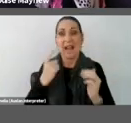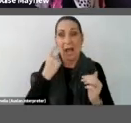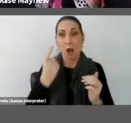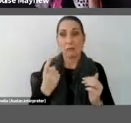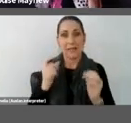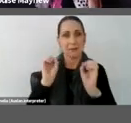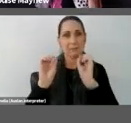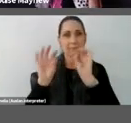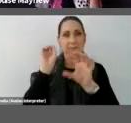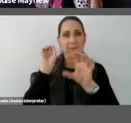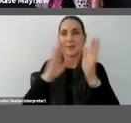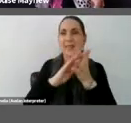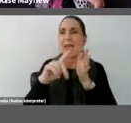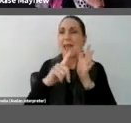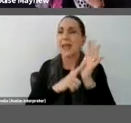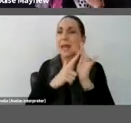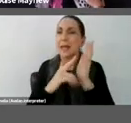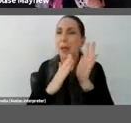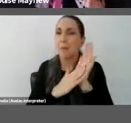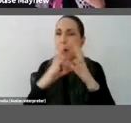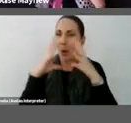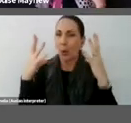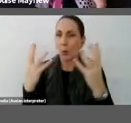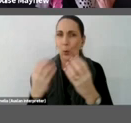helium balloons.